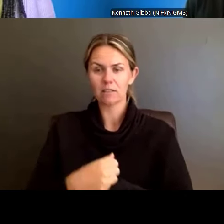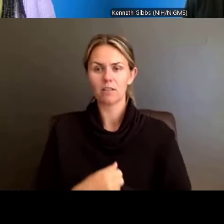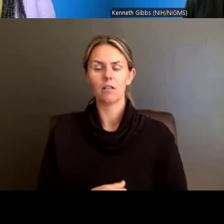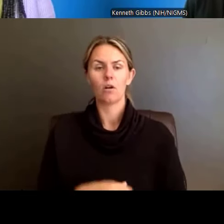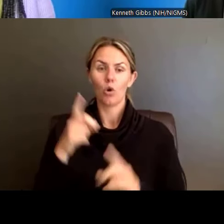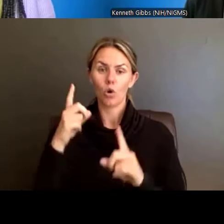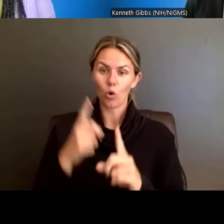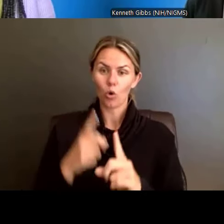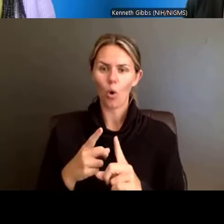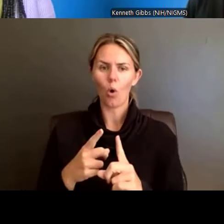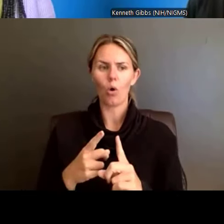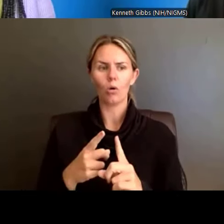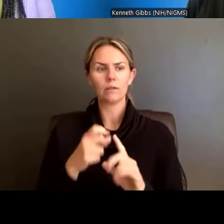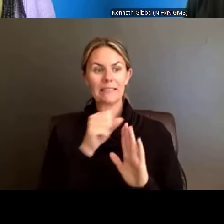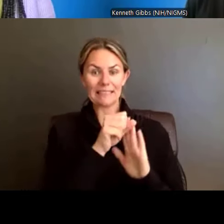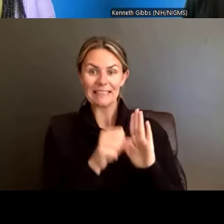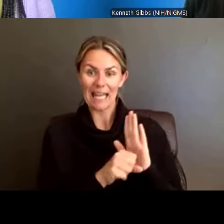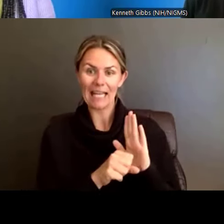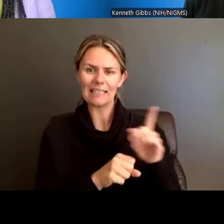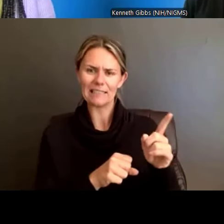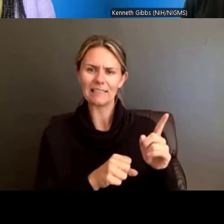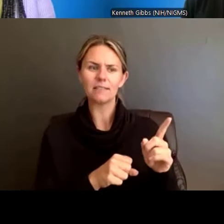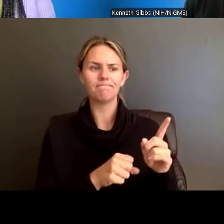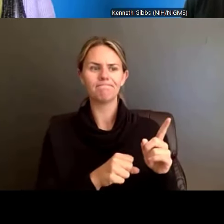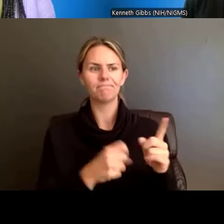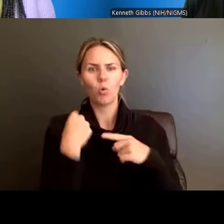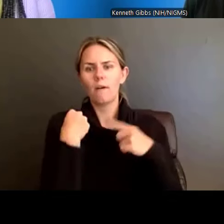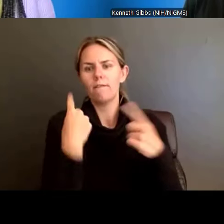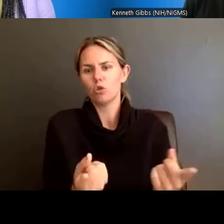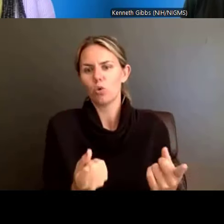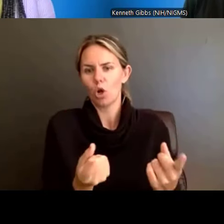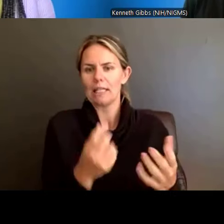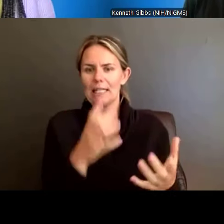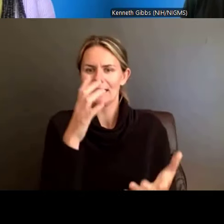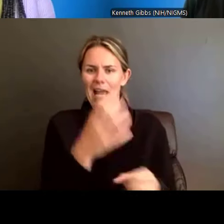in states that historically get less research funding. So, nigms, for example,